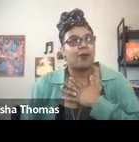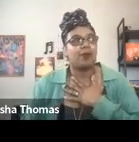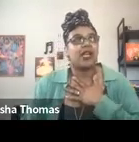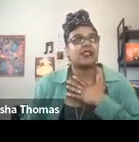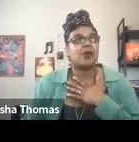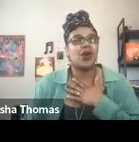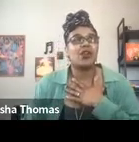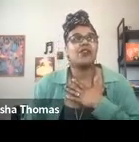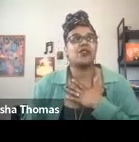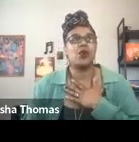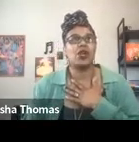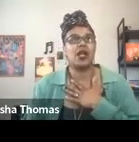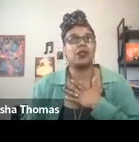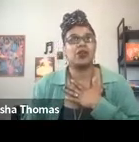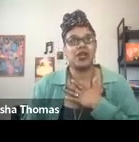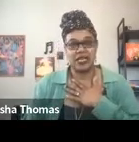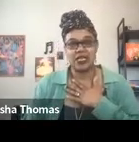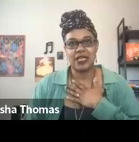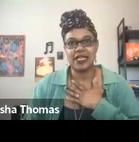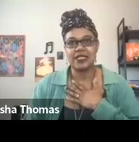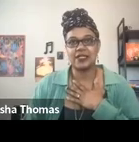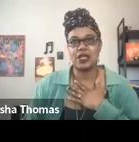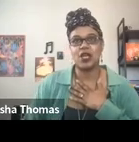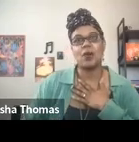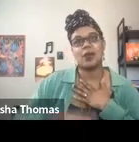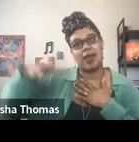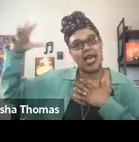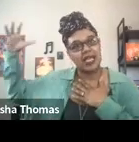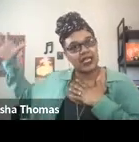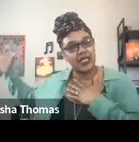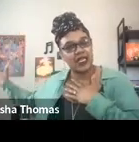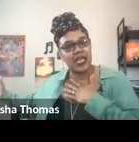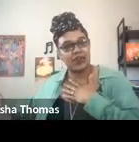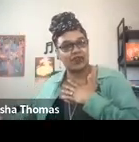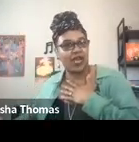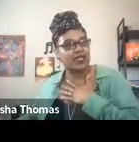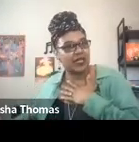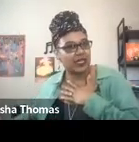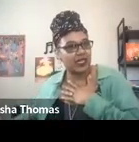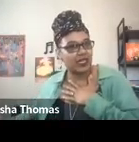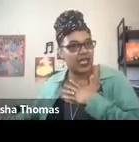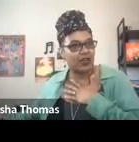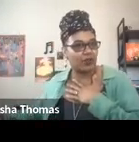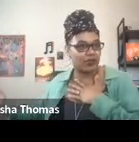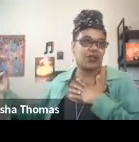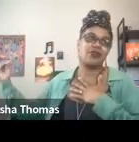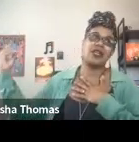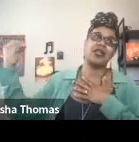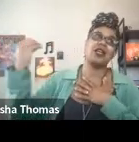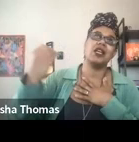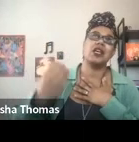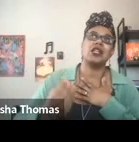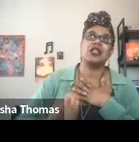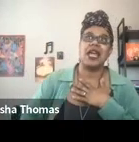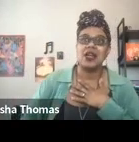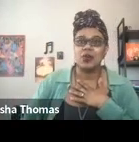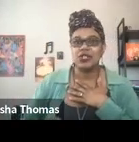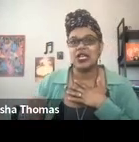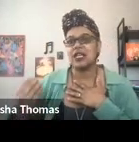Because part of this work I'm learning is going back and finding and retrieving languaging